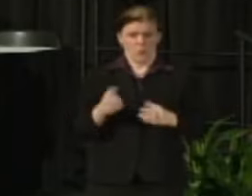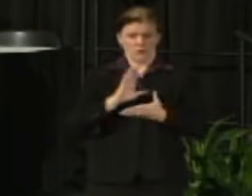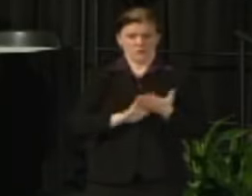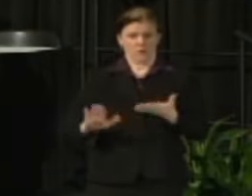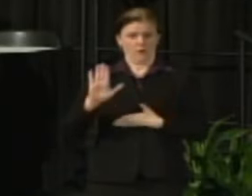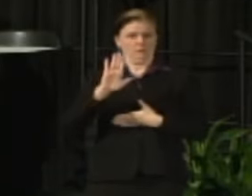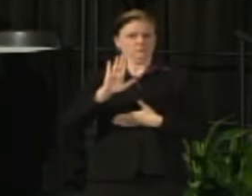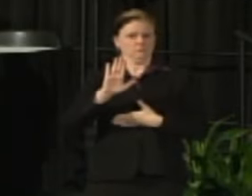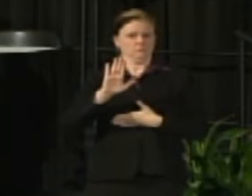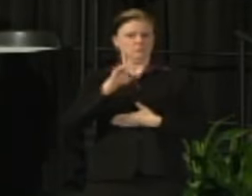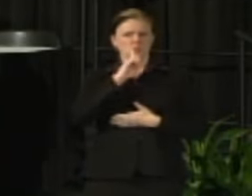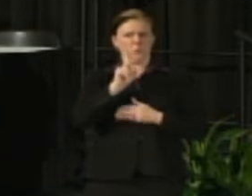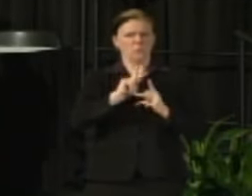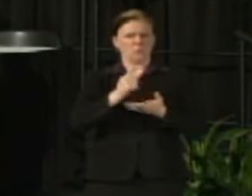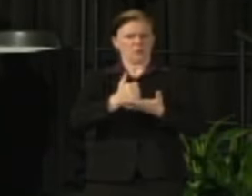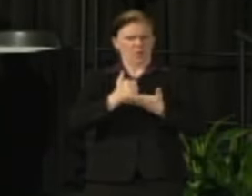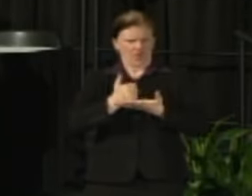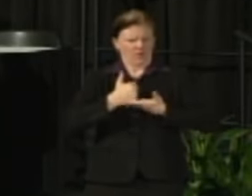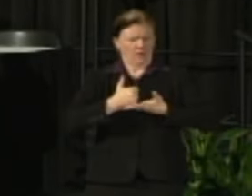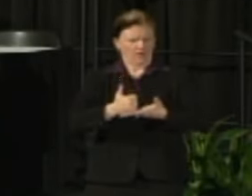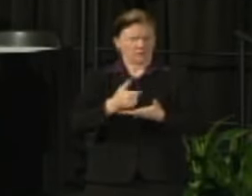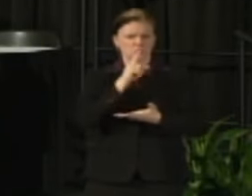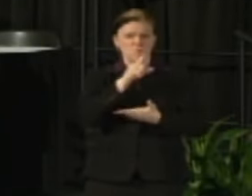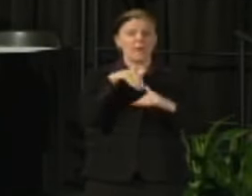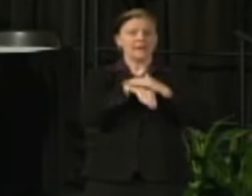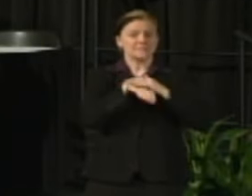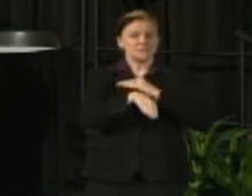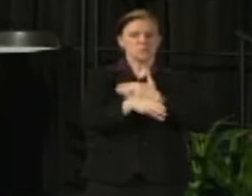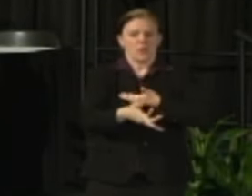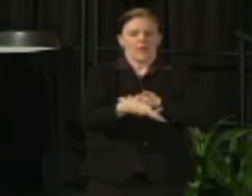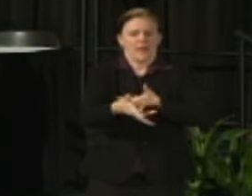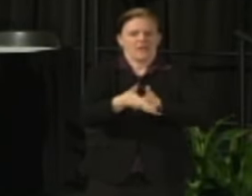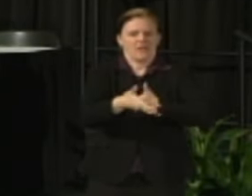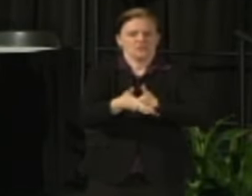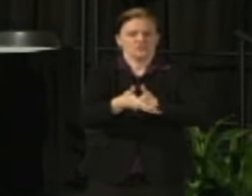in a meaningful way, in an accessible engaged manner from a research perspective?